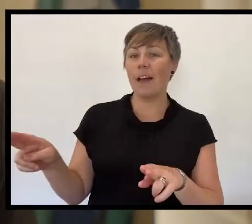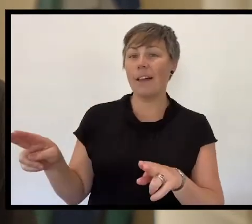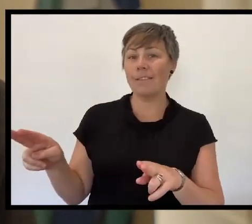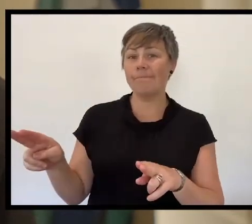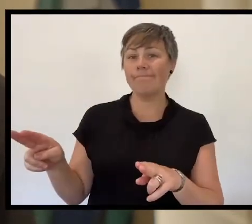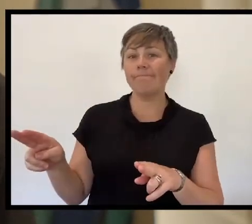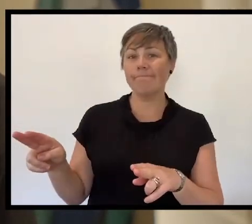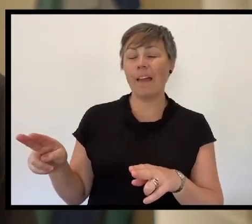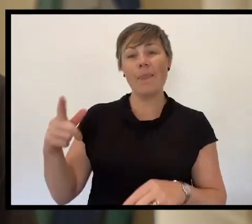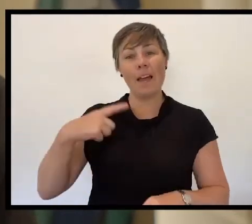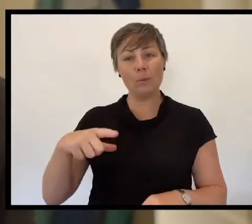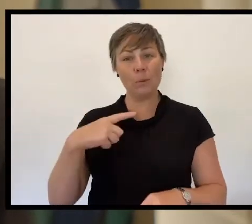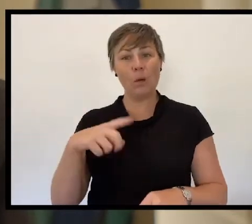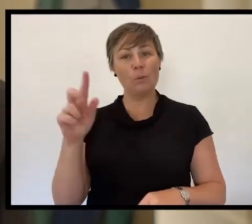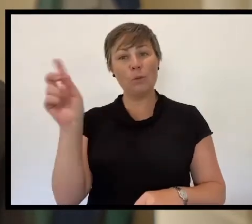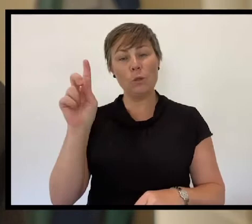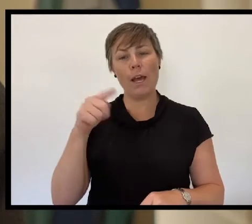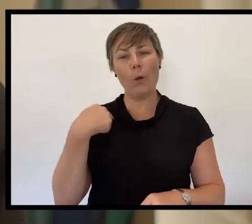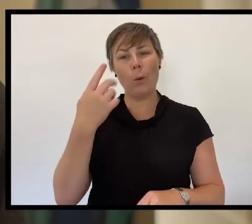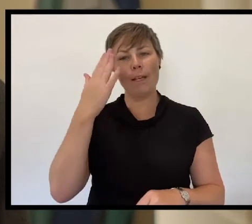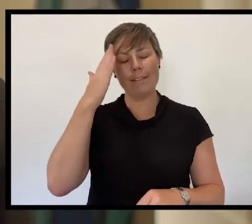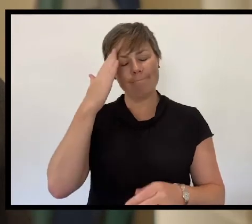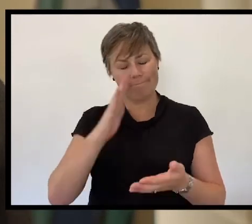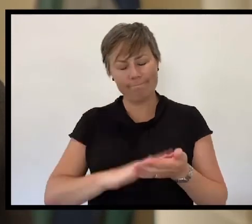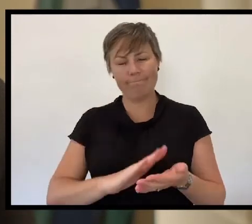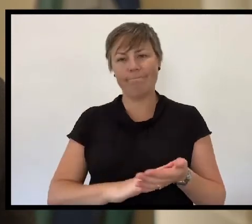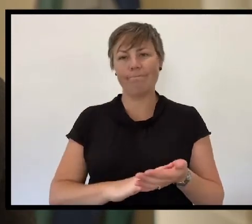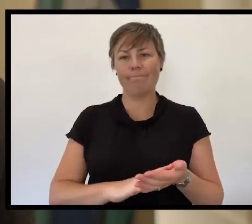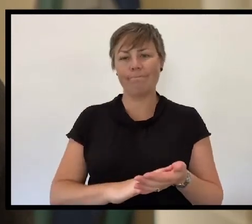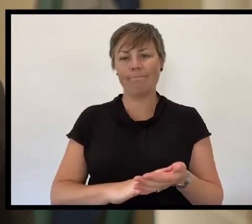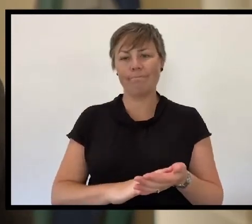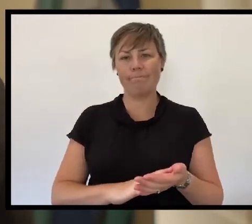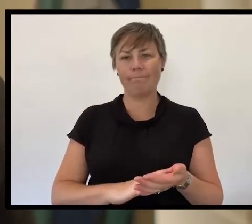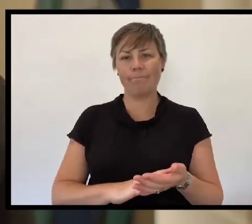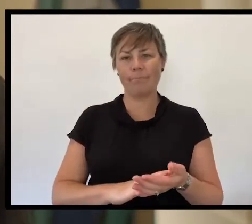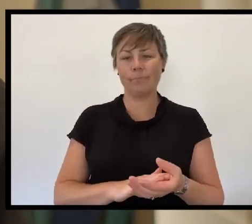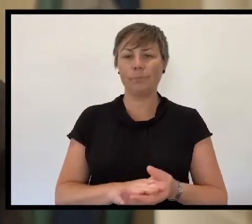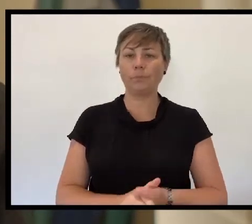And so today, we remember them. We show our remembrance in different ways.